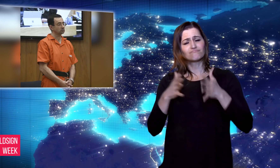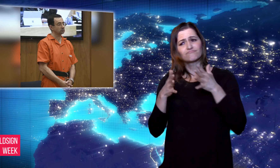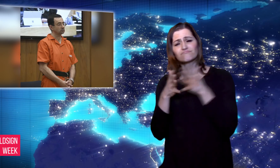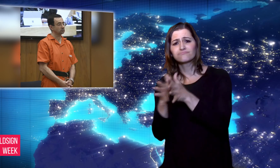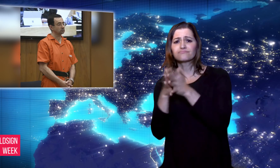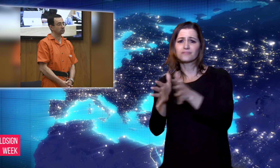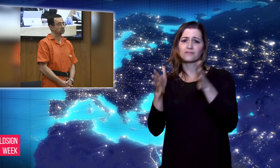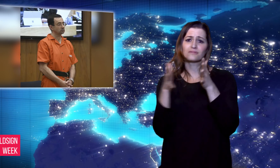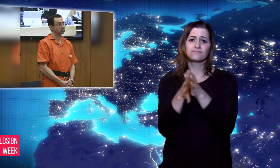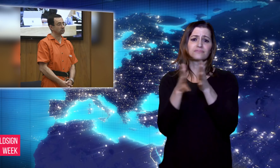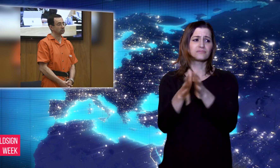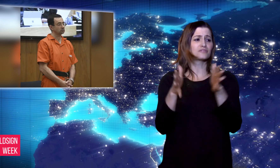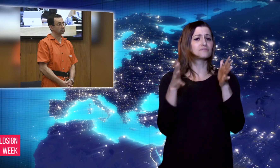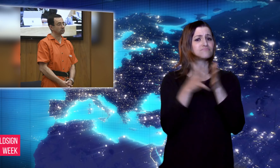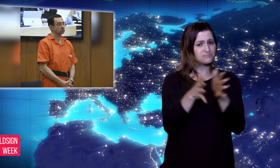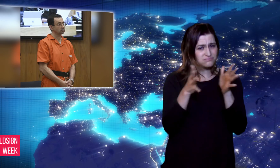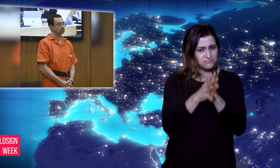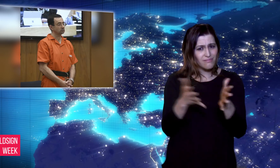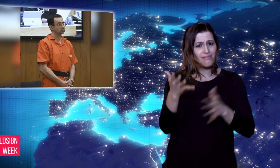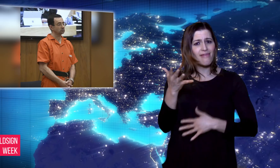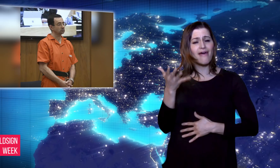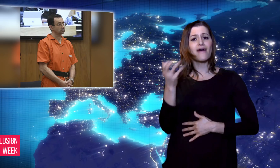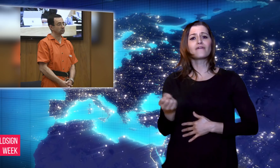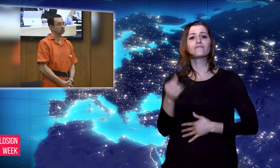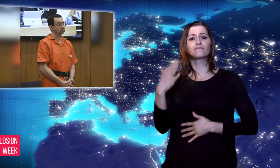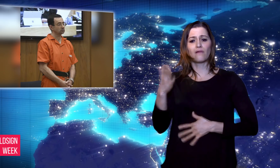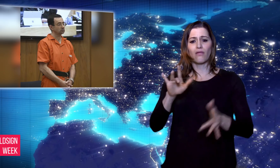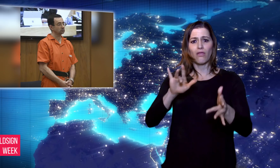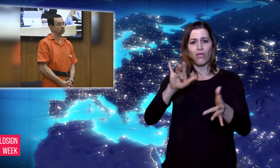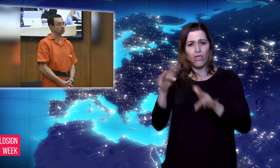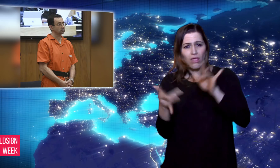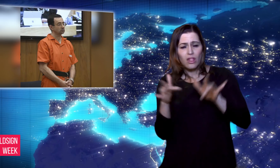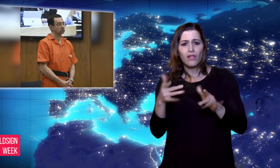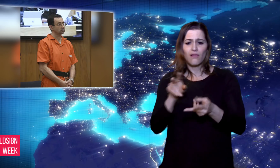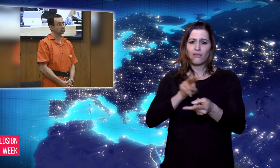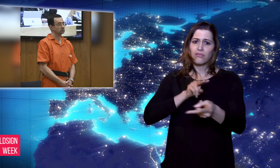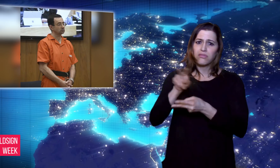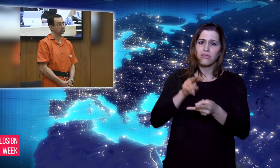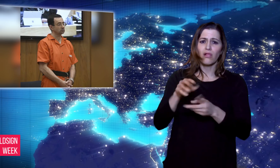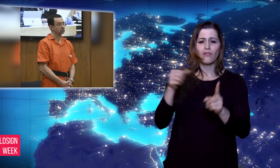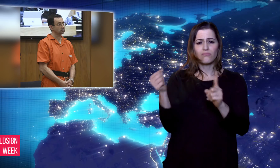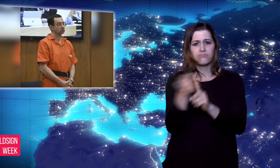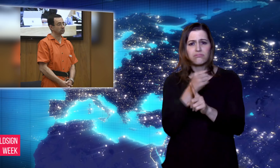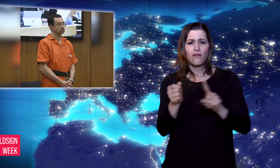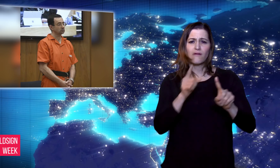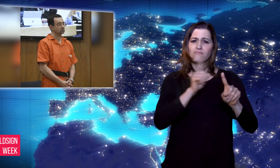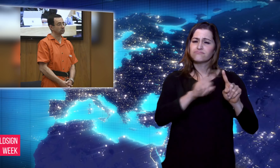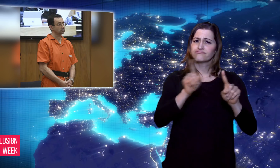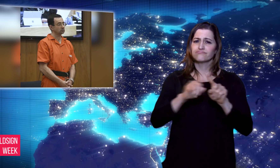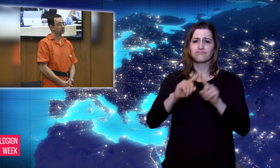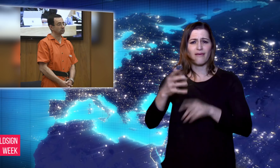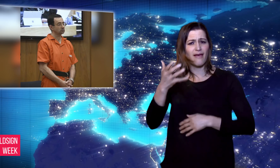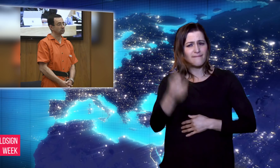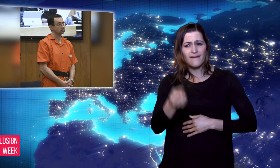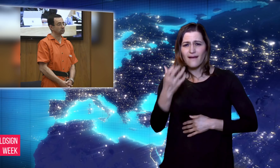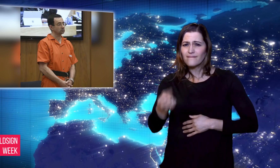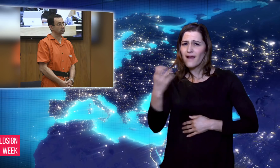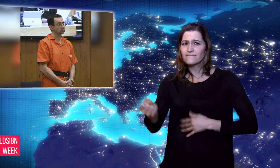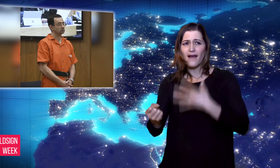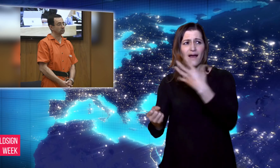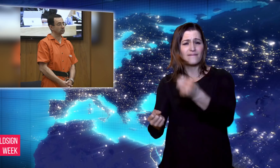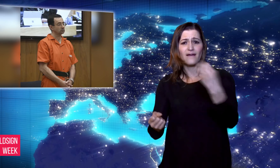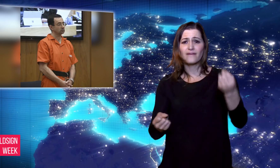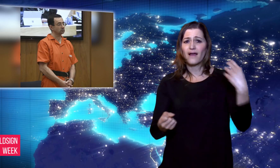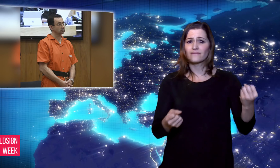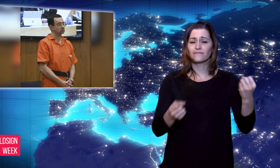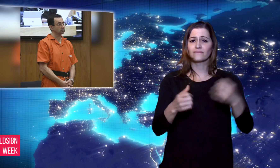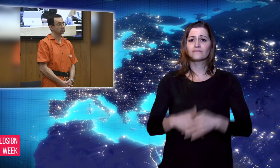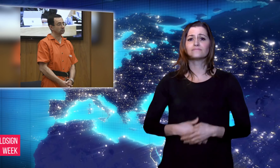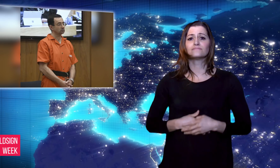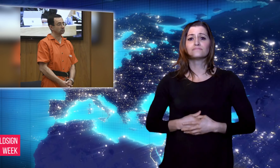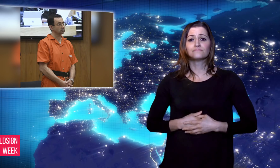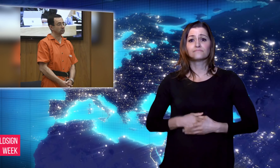misconduct, and then female politicians